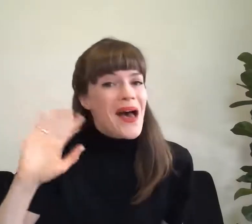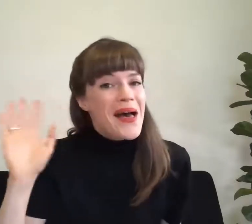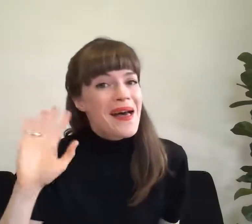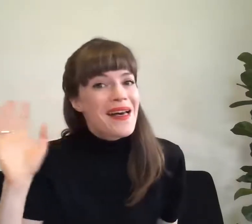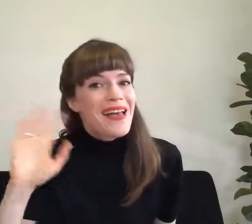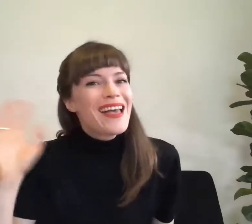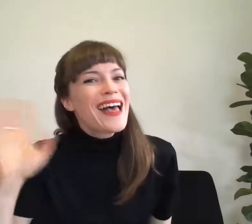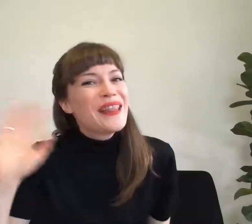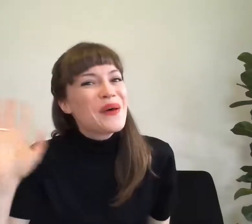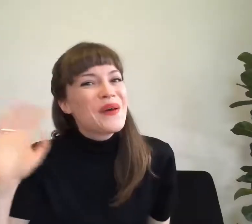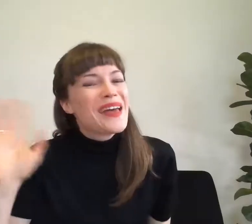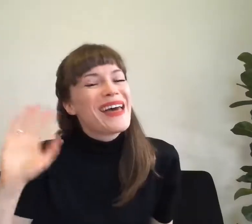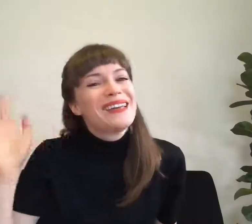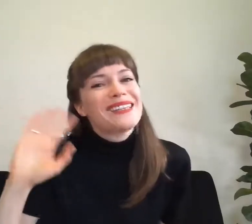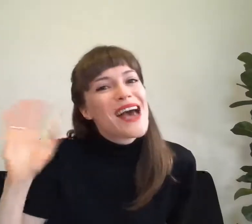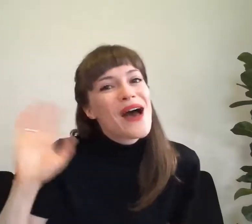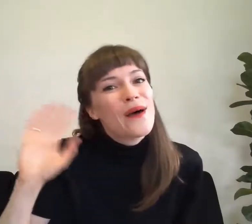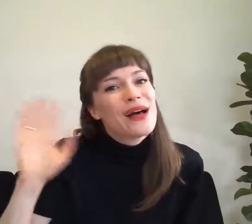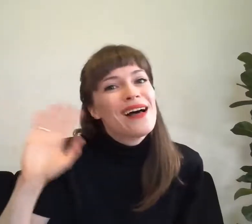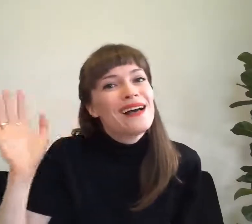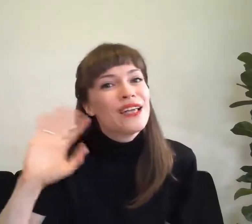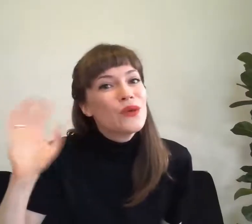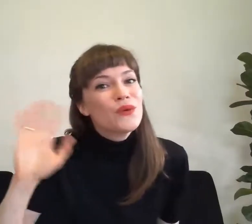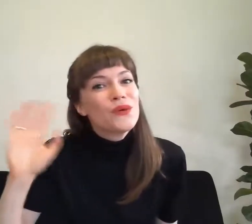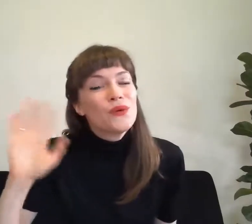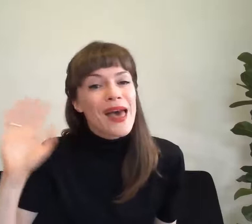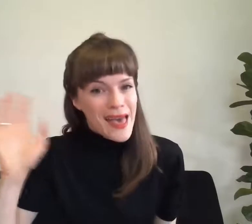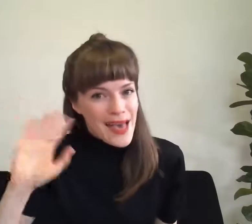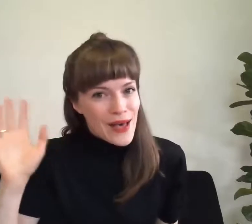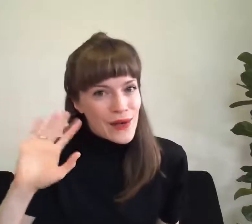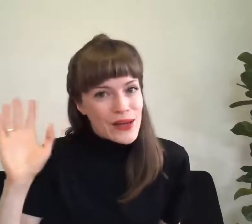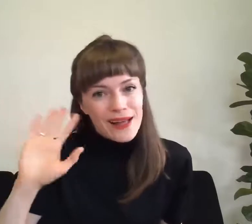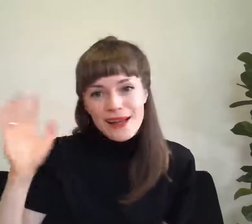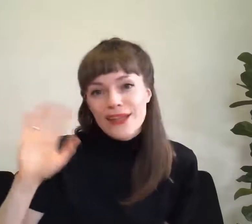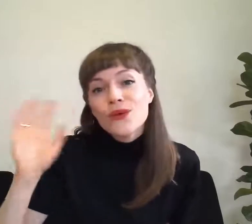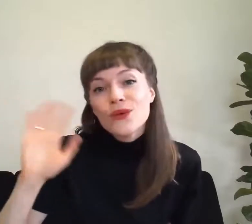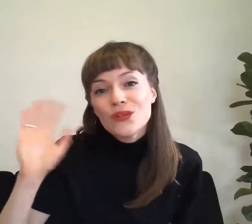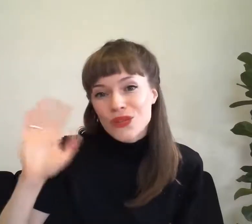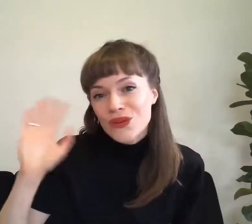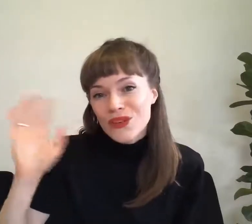Hi. Hello, and how are you? How are you today?